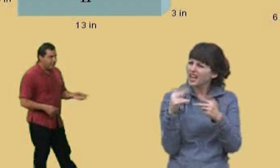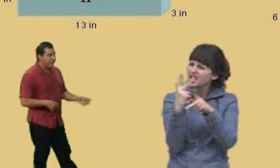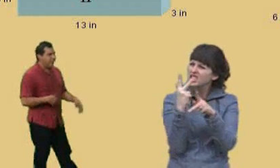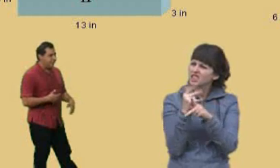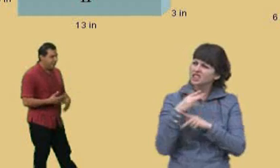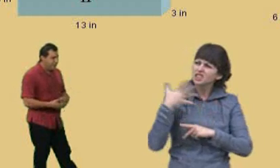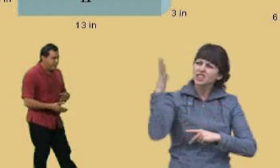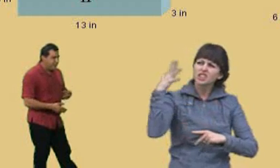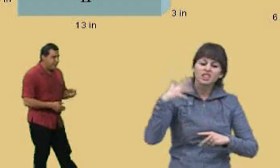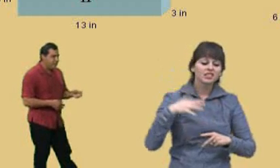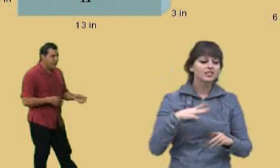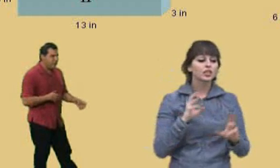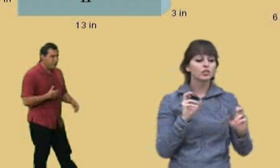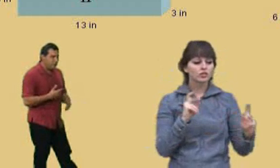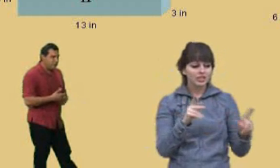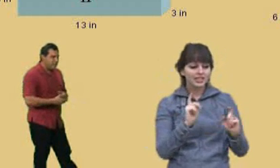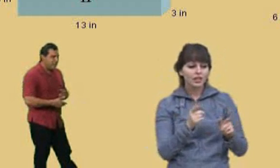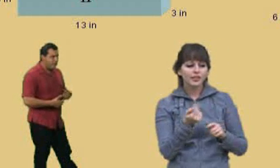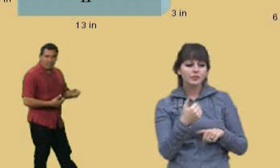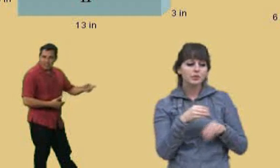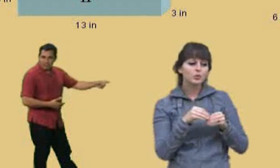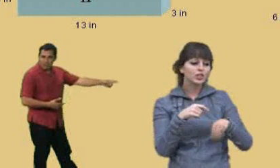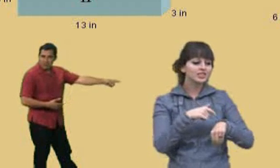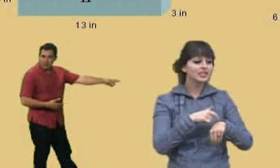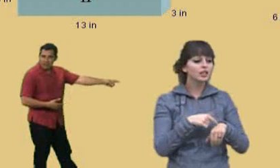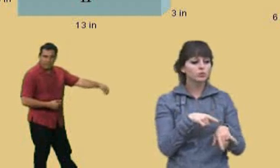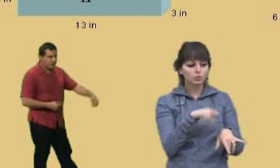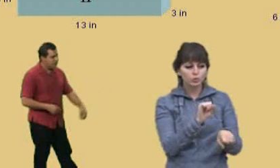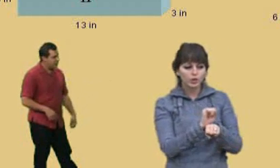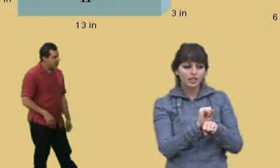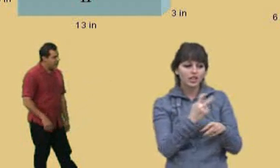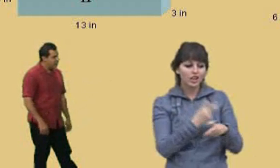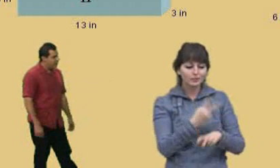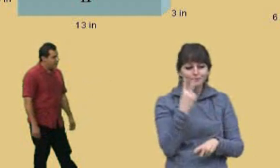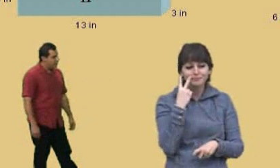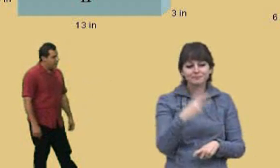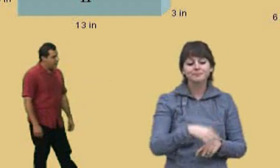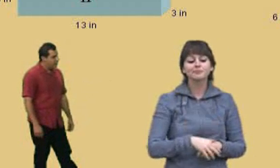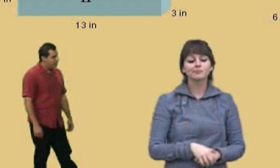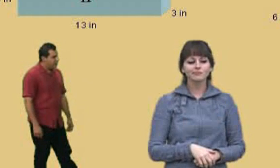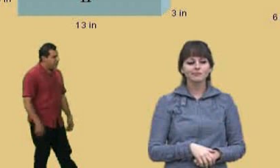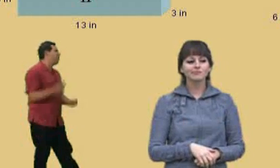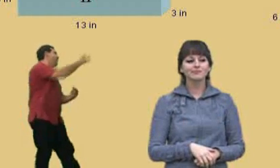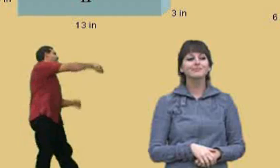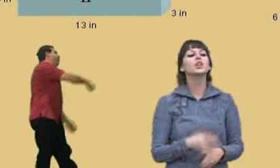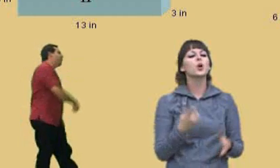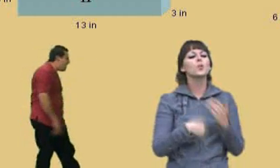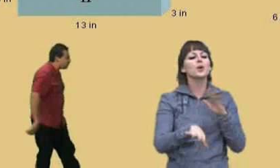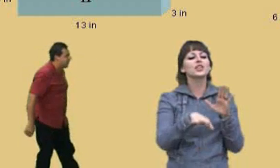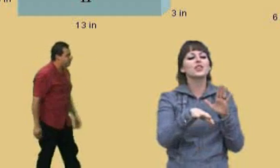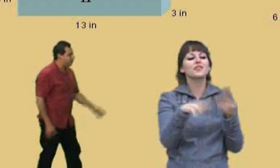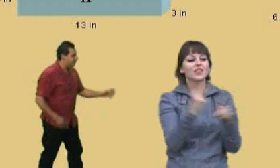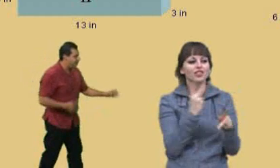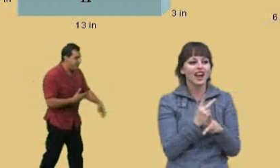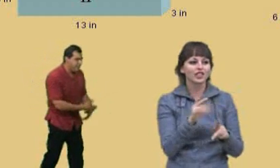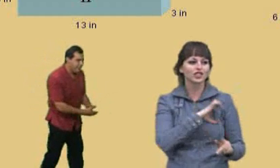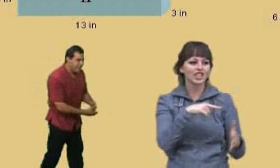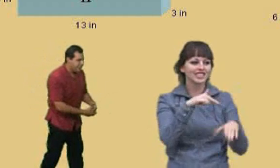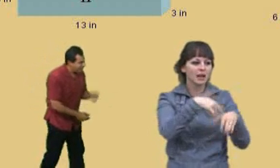Professor Perez: Okay, we'll give him a little bit more time, he's working hard! What did you get, Charlie? Time's up! Charlie: 675.